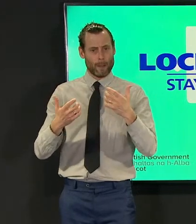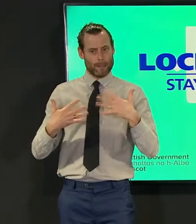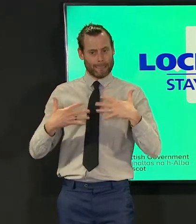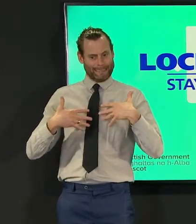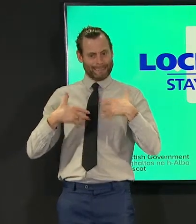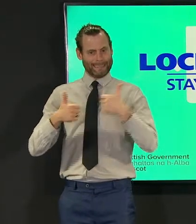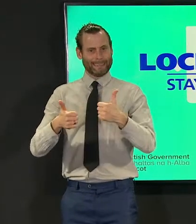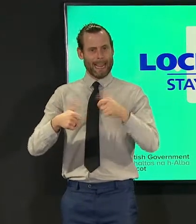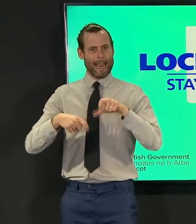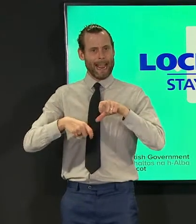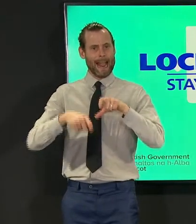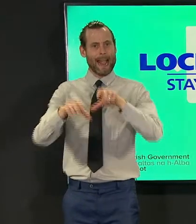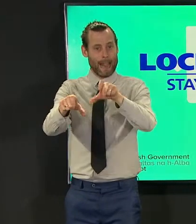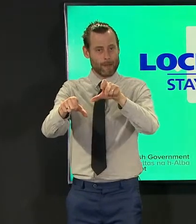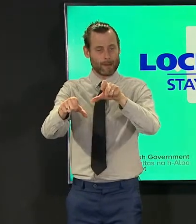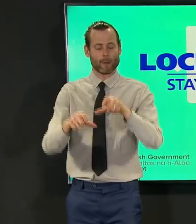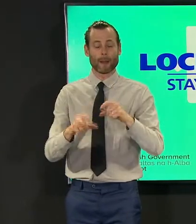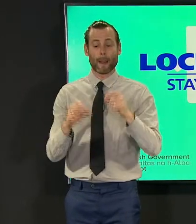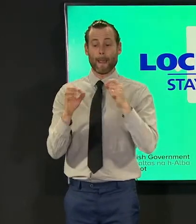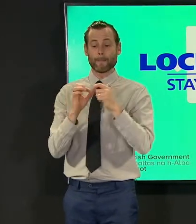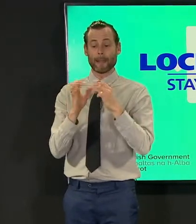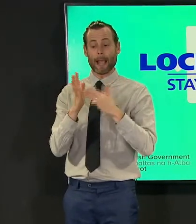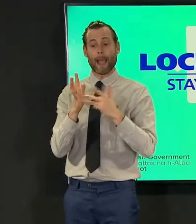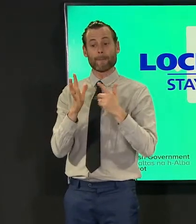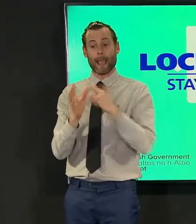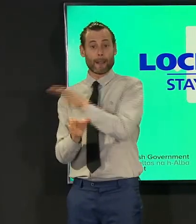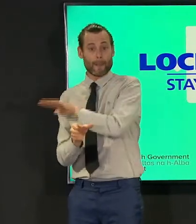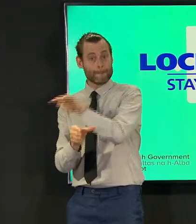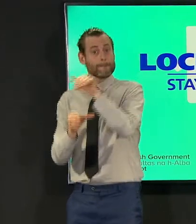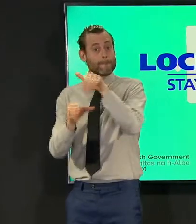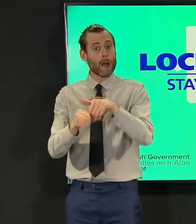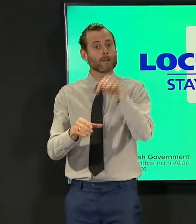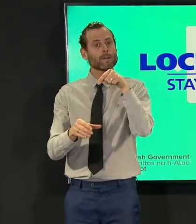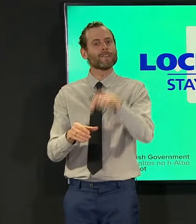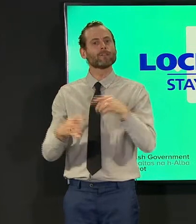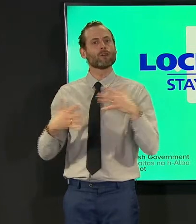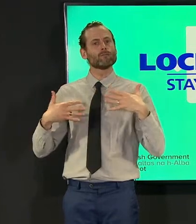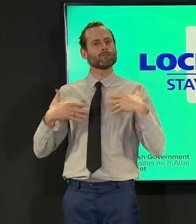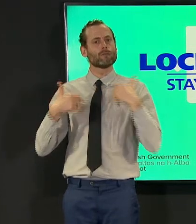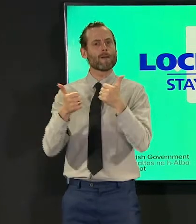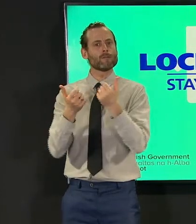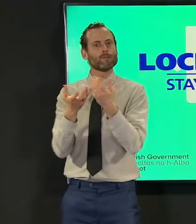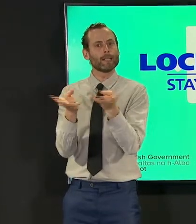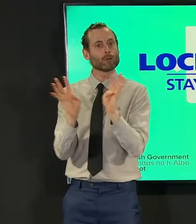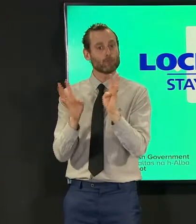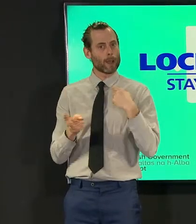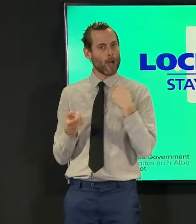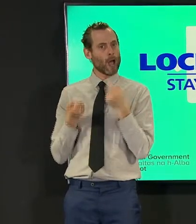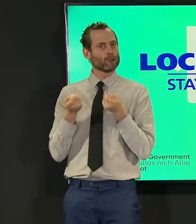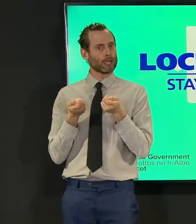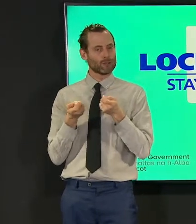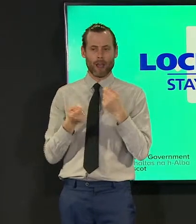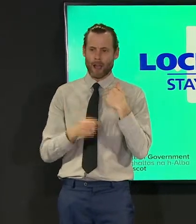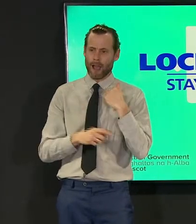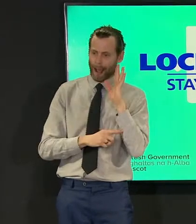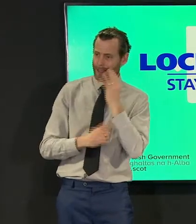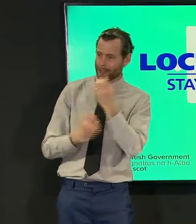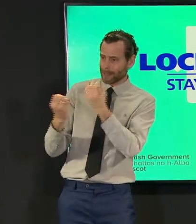that the bma is an important member of uh will look at these matters in early march and we will